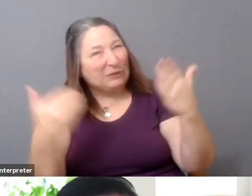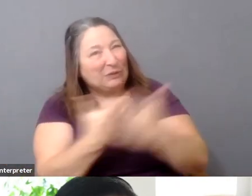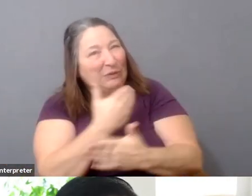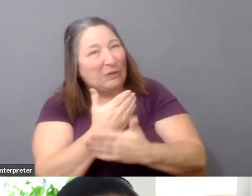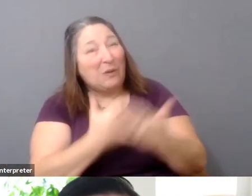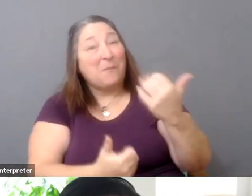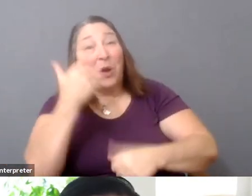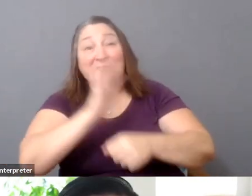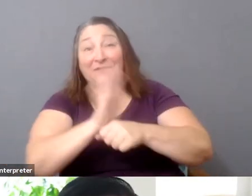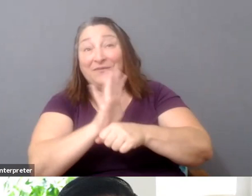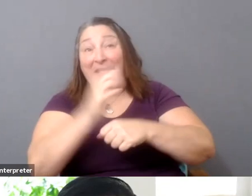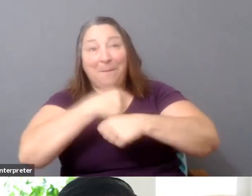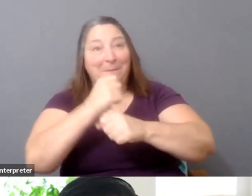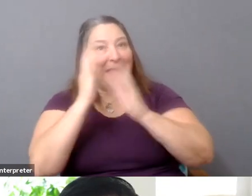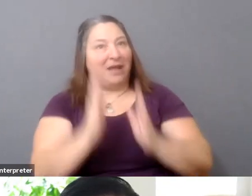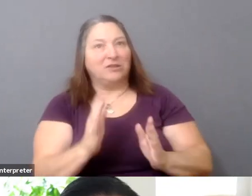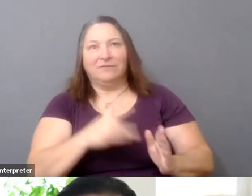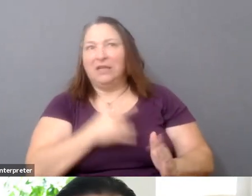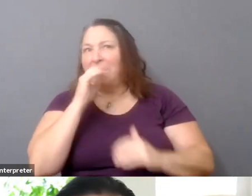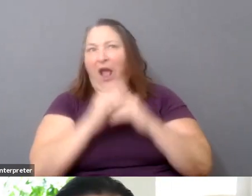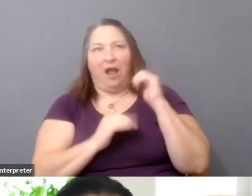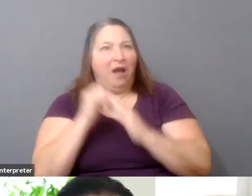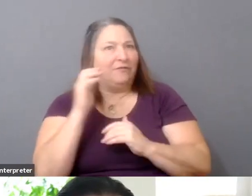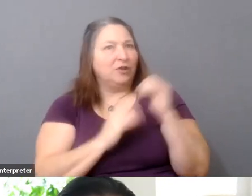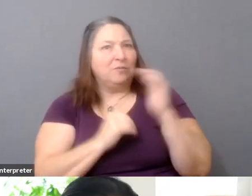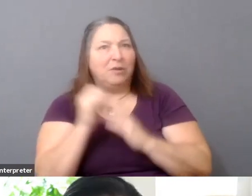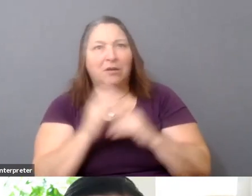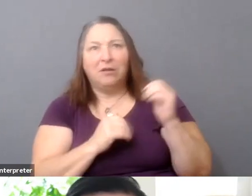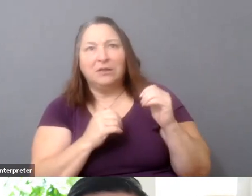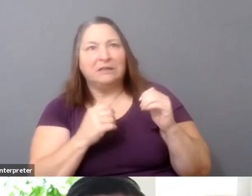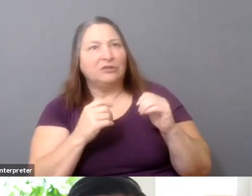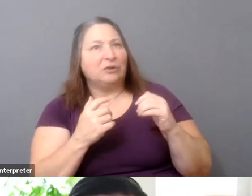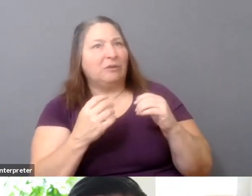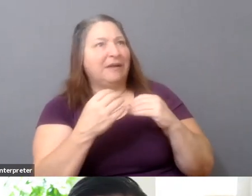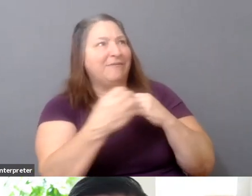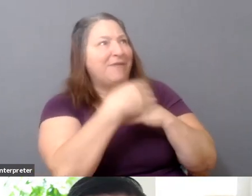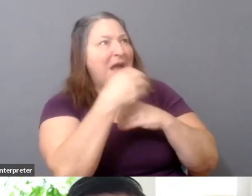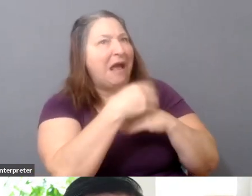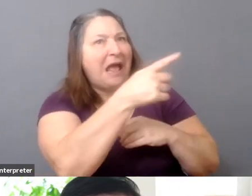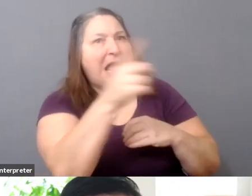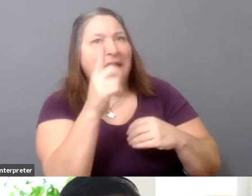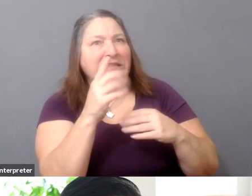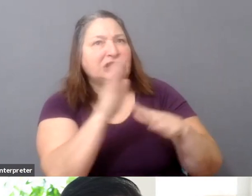a very uncomfortable proposition to do because there's so much power in working in stealth mode.